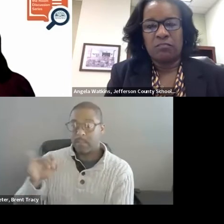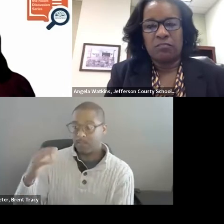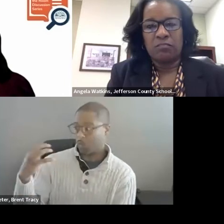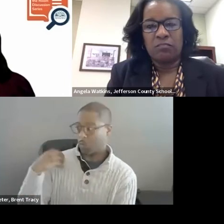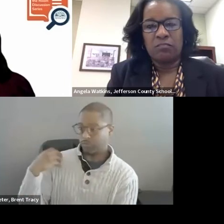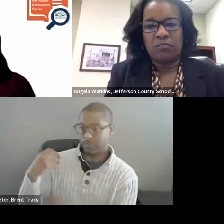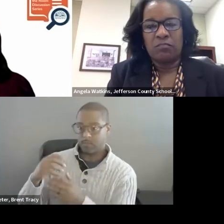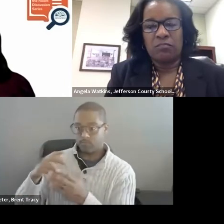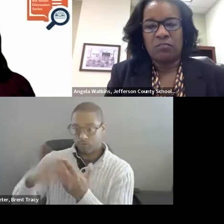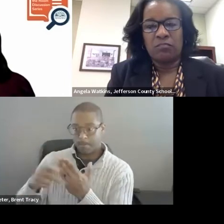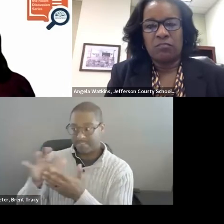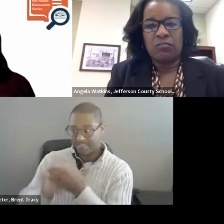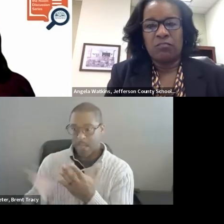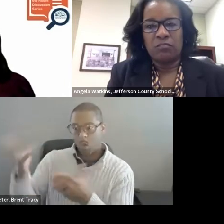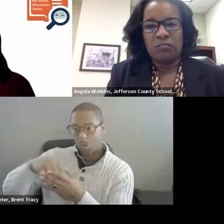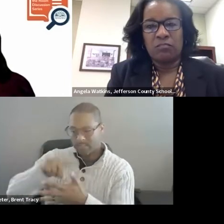You have to think about who gets the coaching.